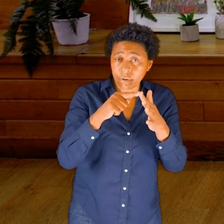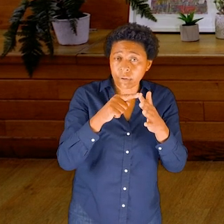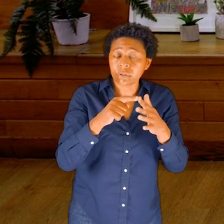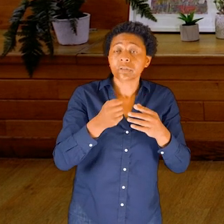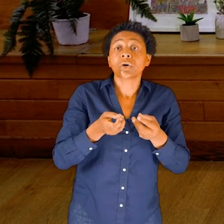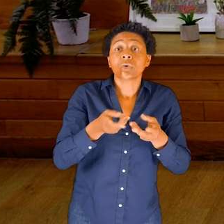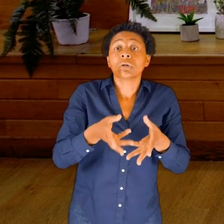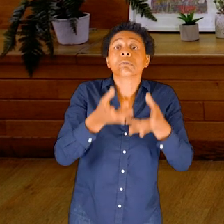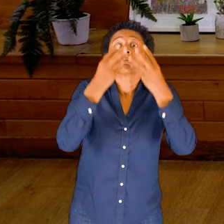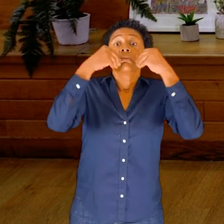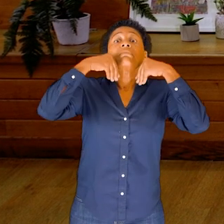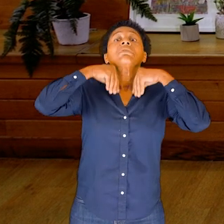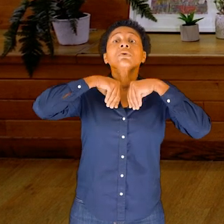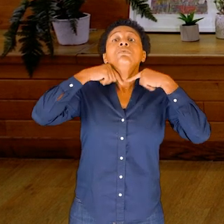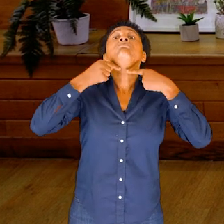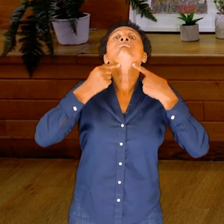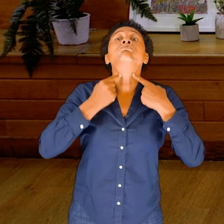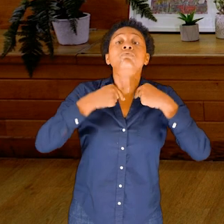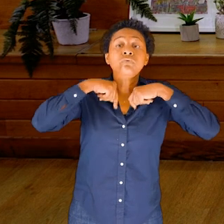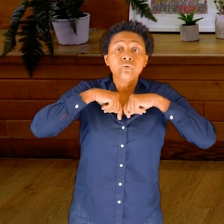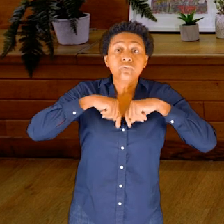down into your chest, into your lungs.